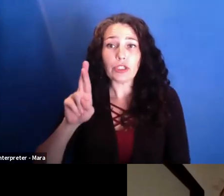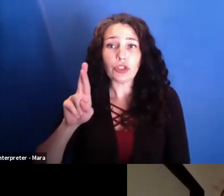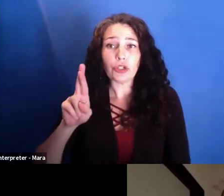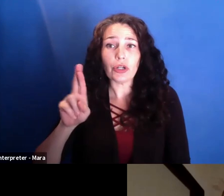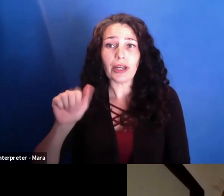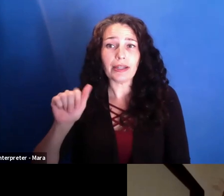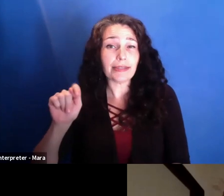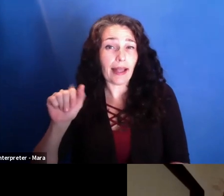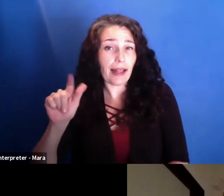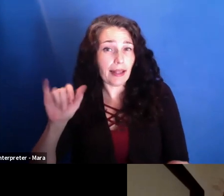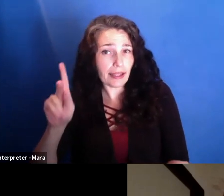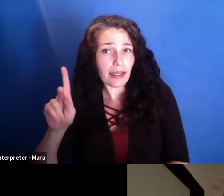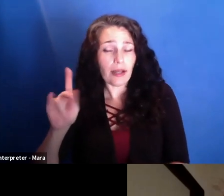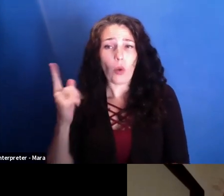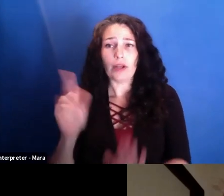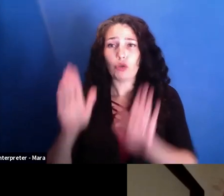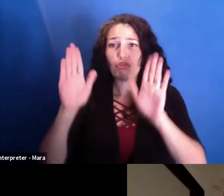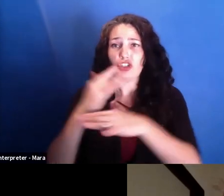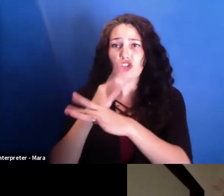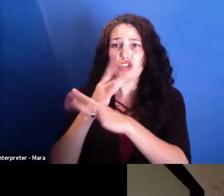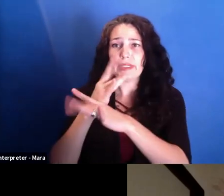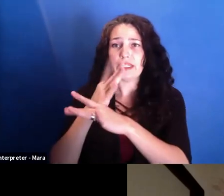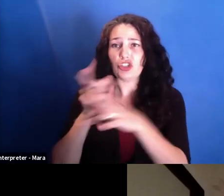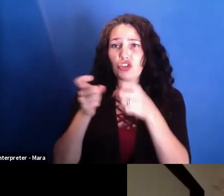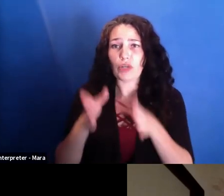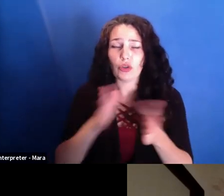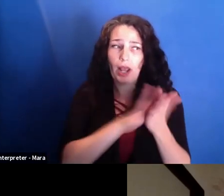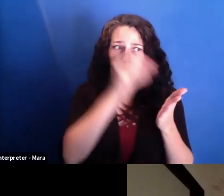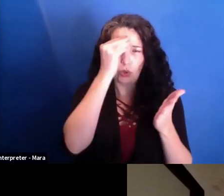of the great German directors. So I learned a lot in theater.